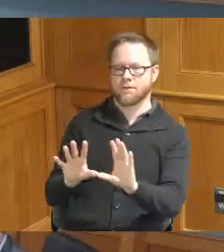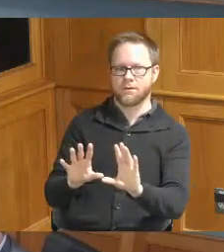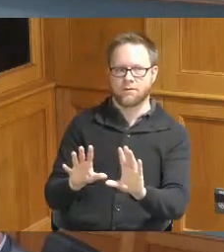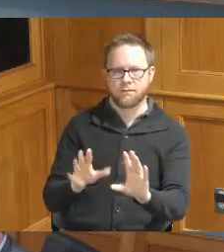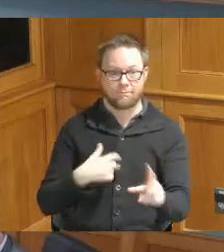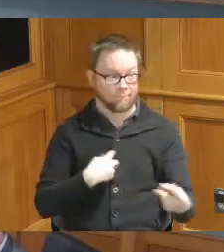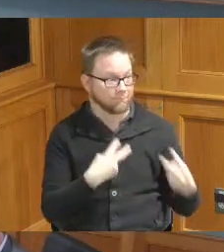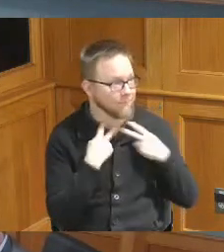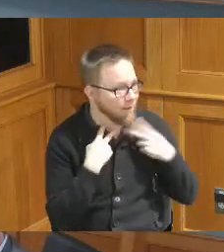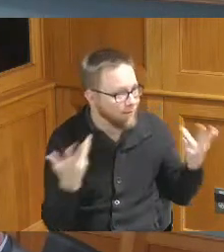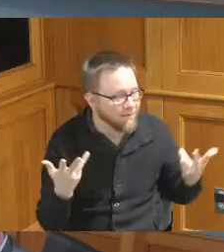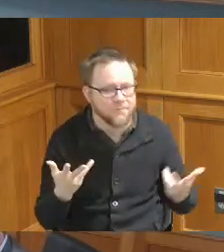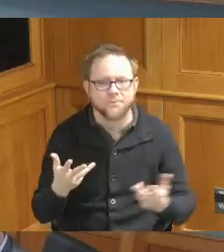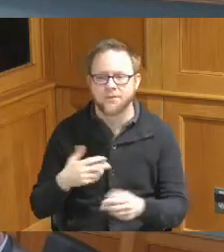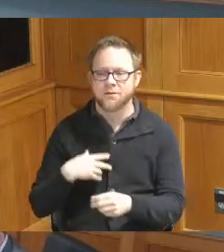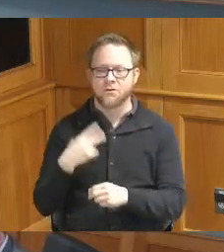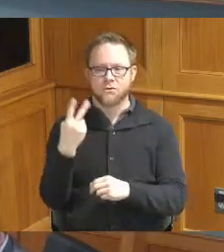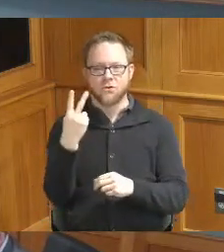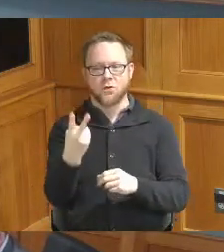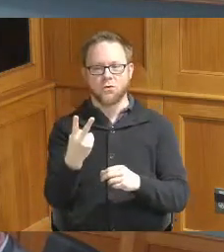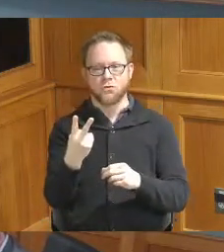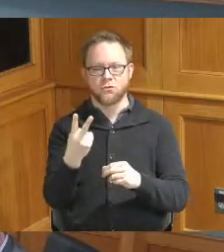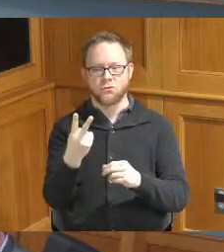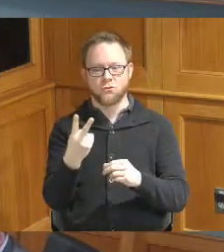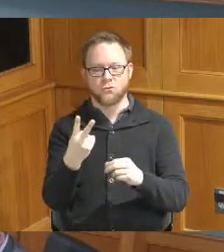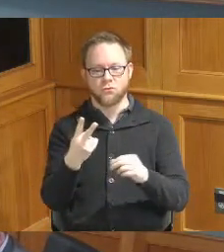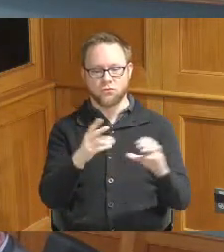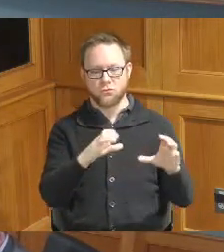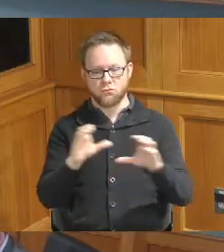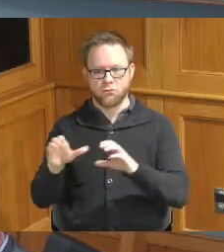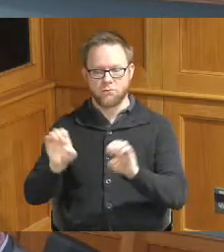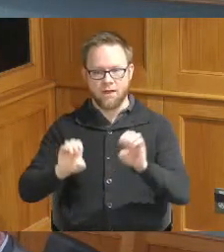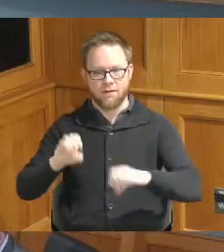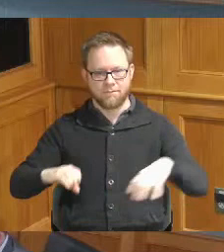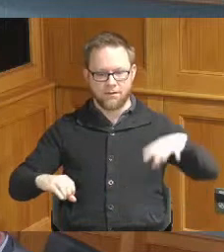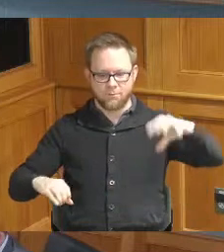it so you've got two Banks of elevators when you in the in the lobby for those watching at home who